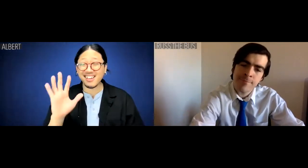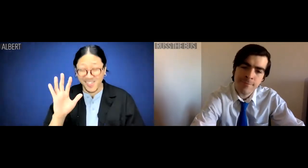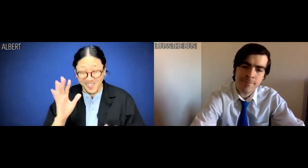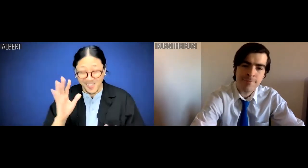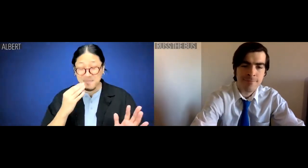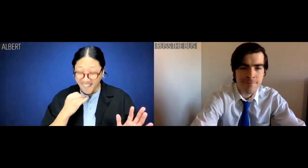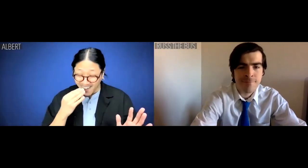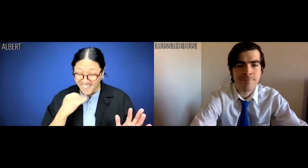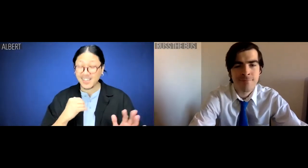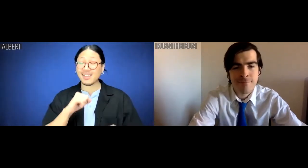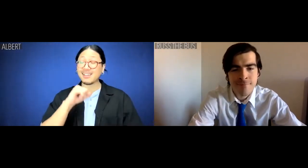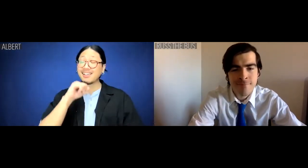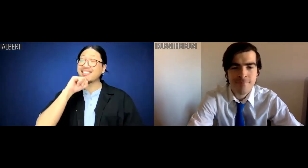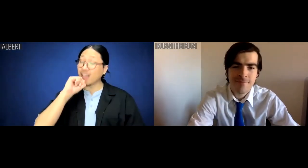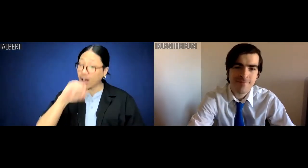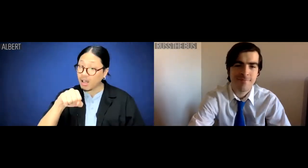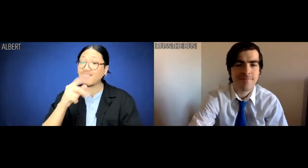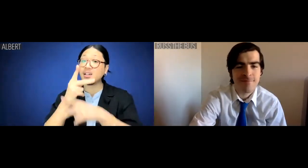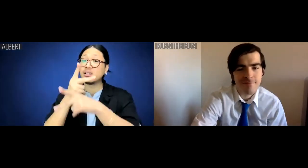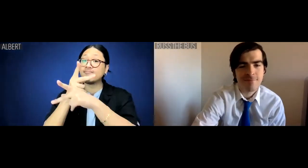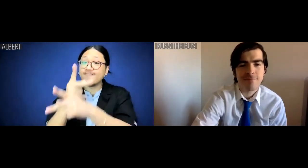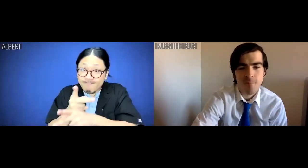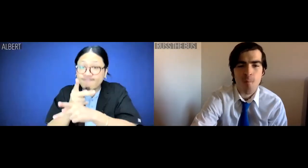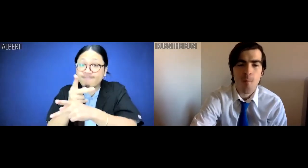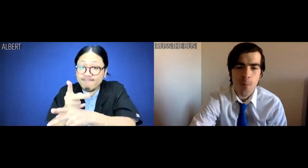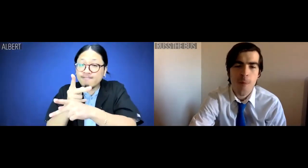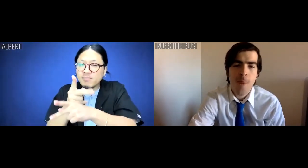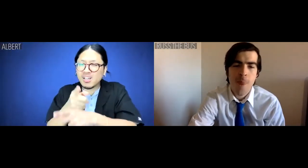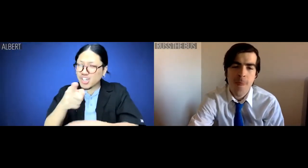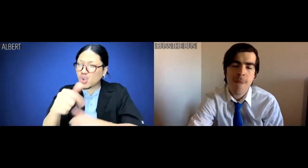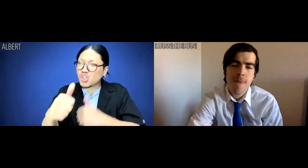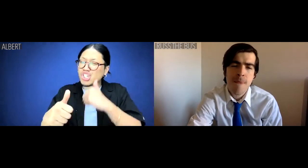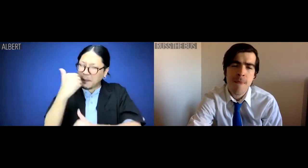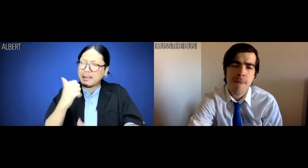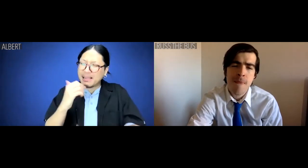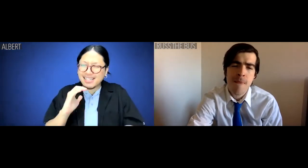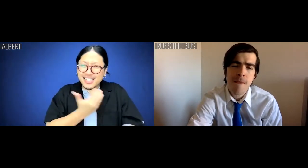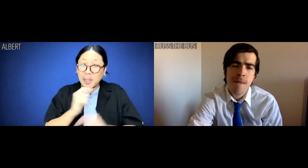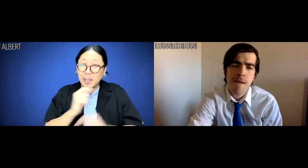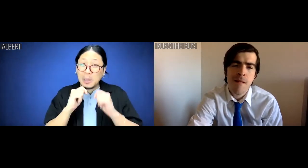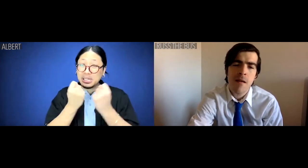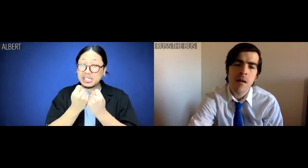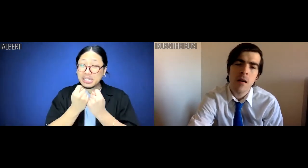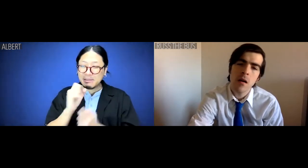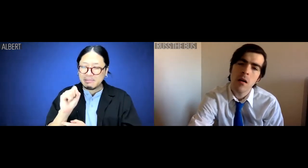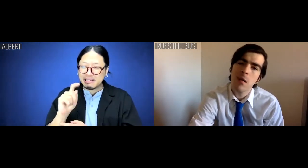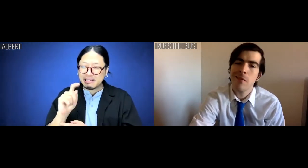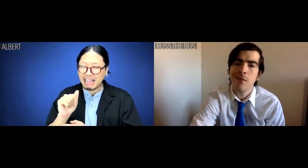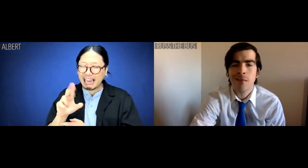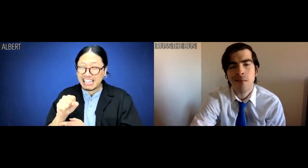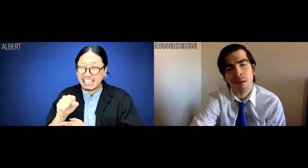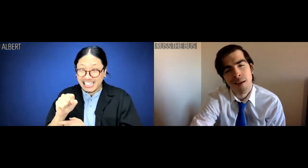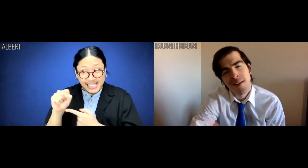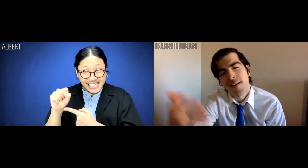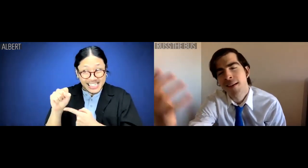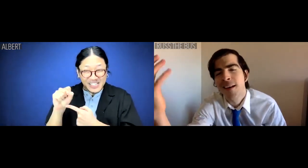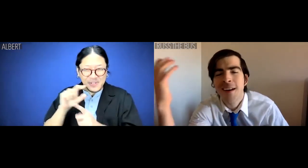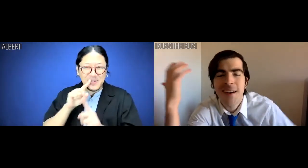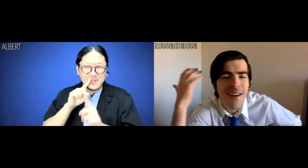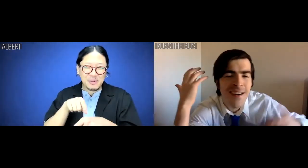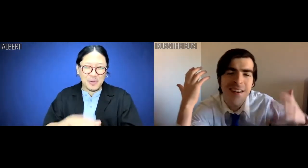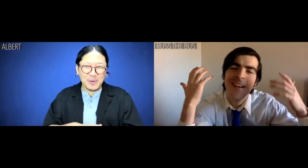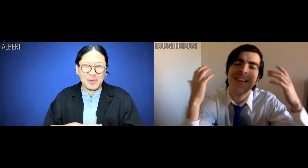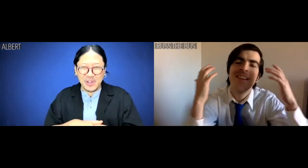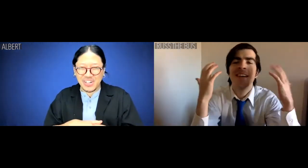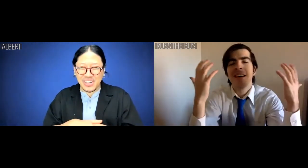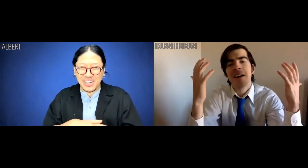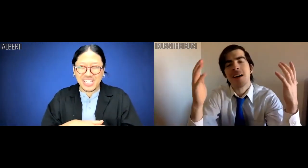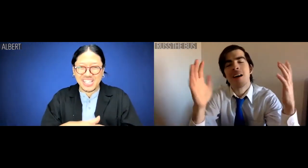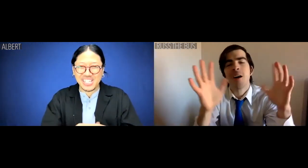Albert: Melvin loves diligence. You're jeopardizing our team status report.